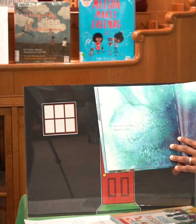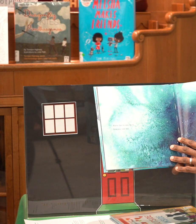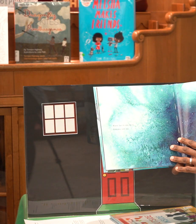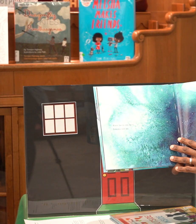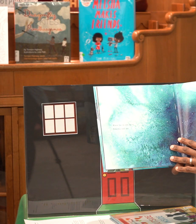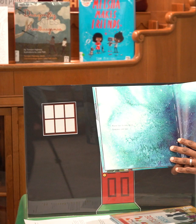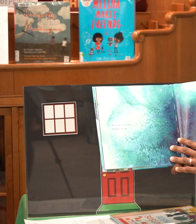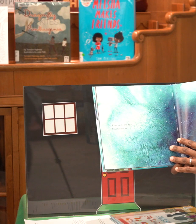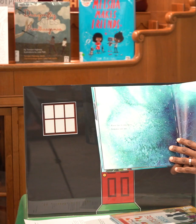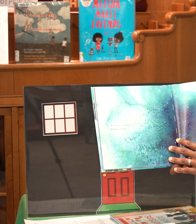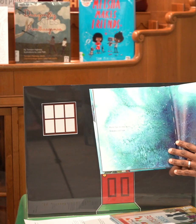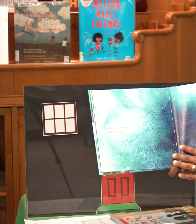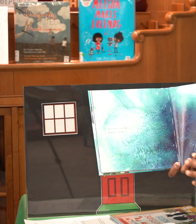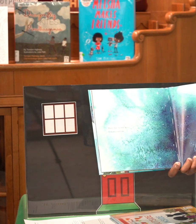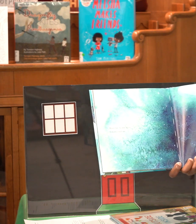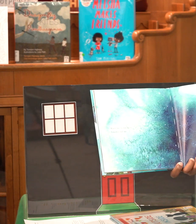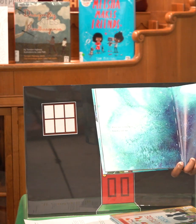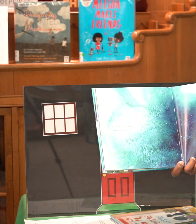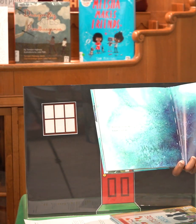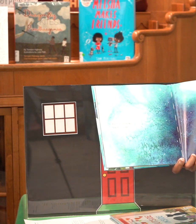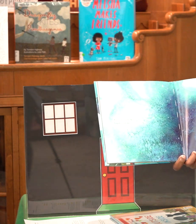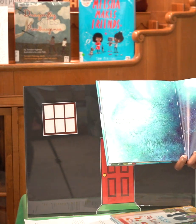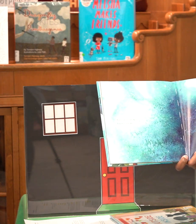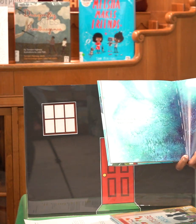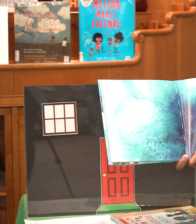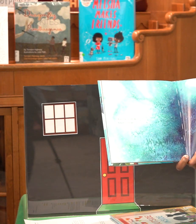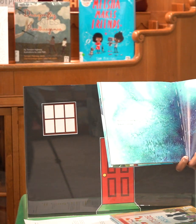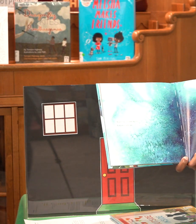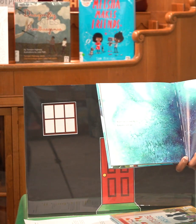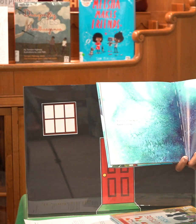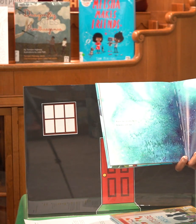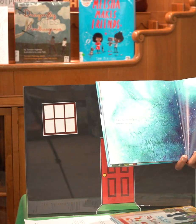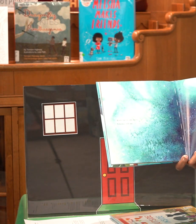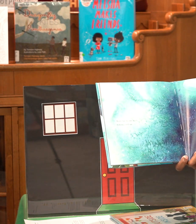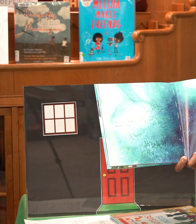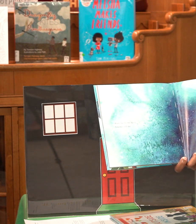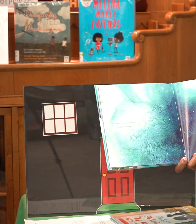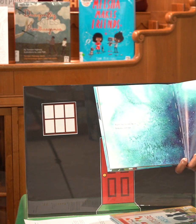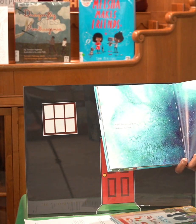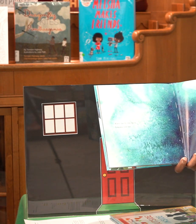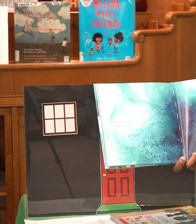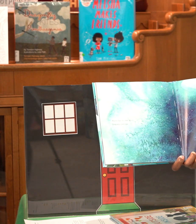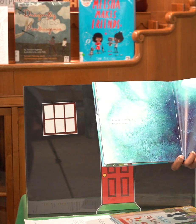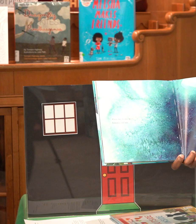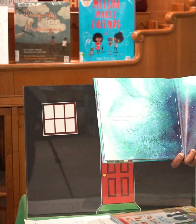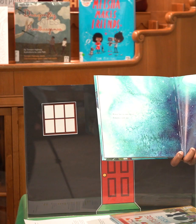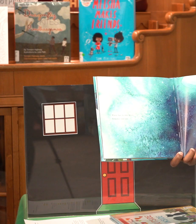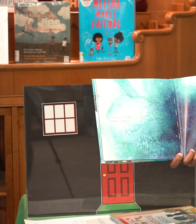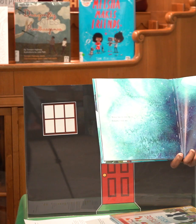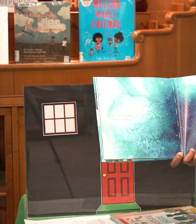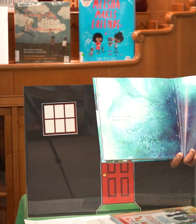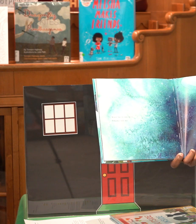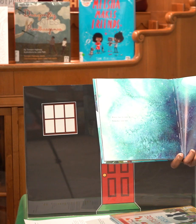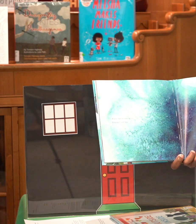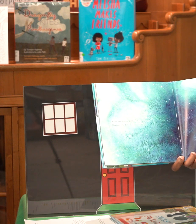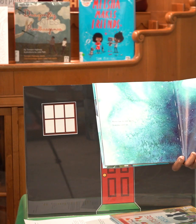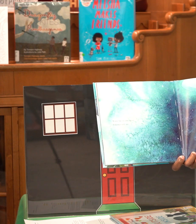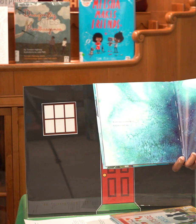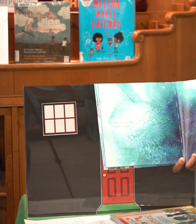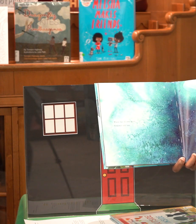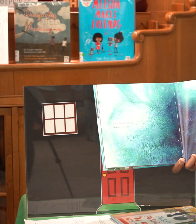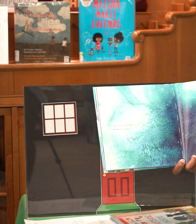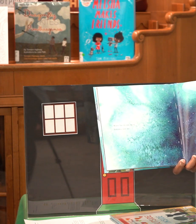has its own spirit nokomis told me water is alive water remembers our ancestors who came